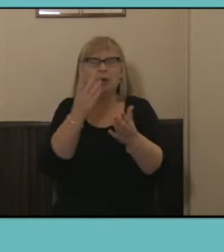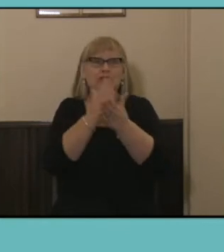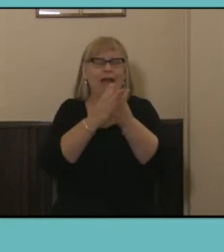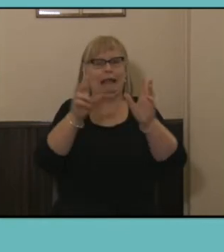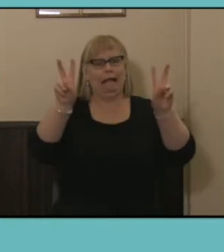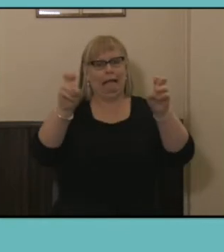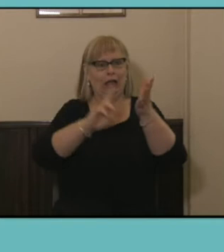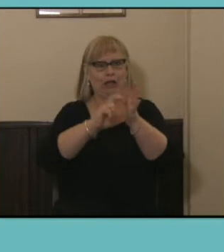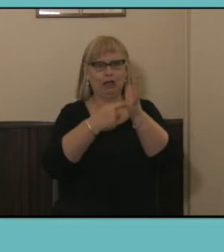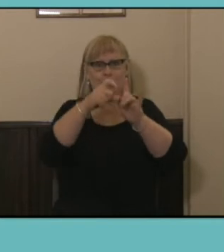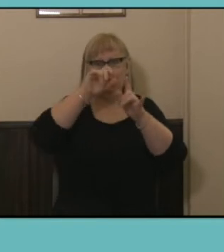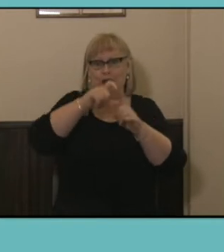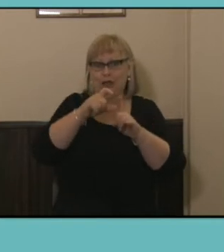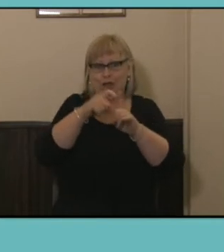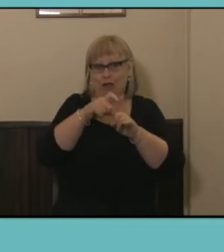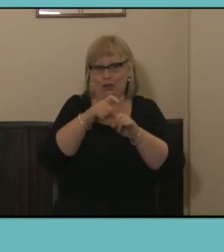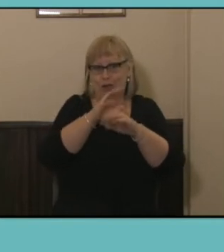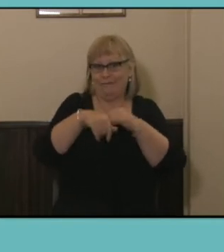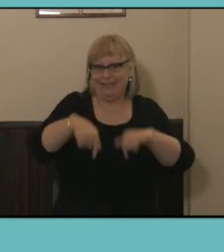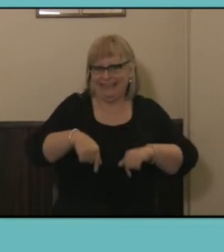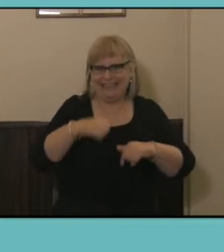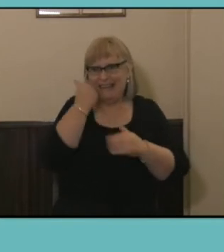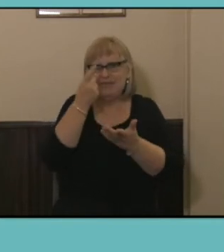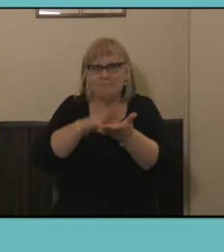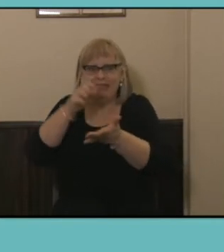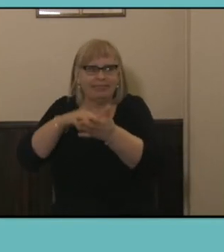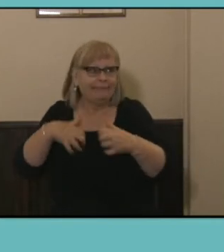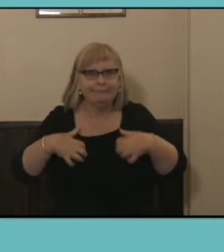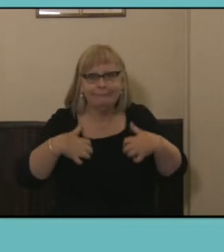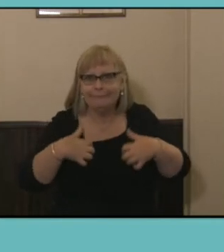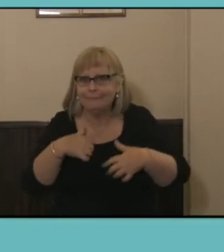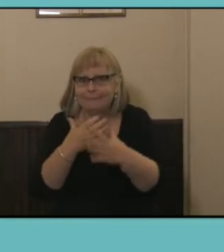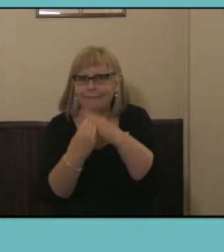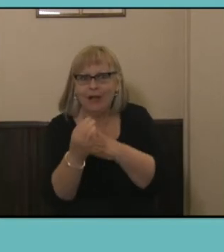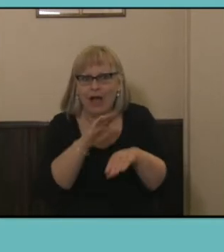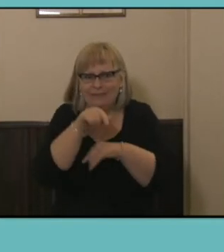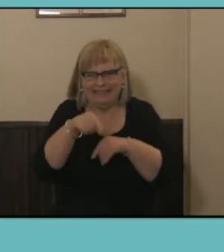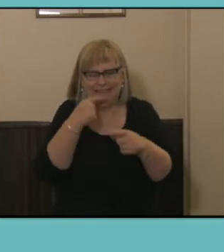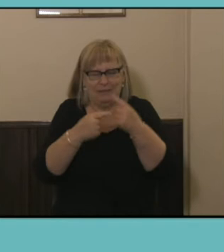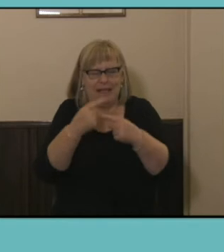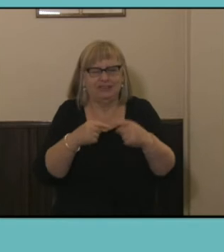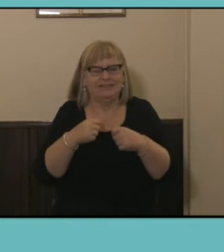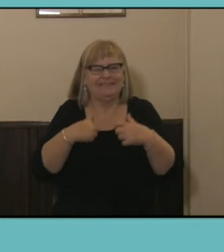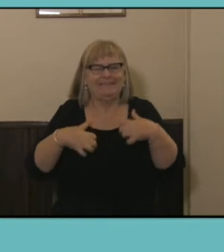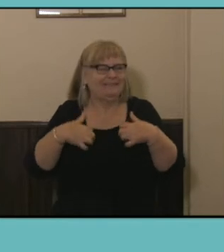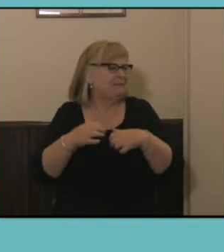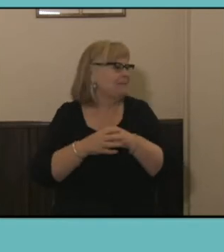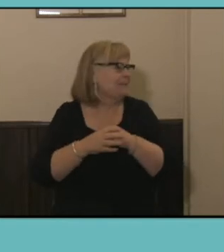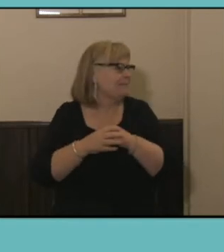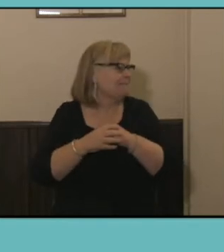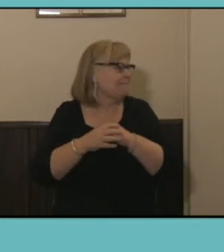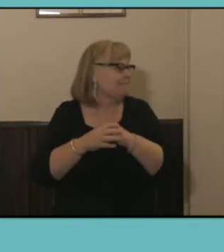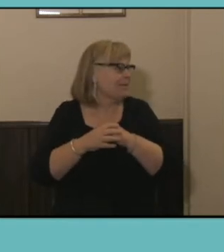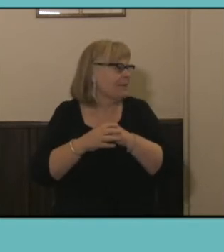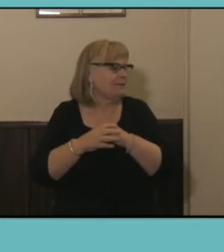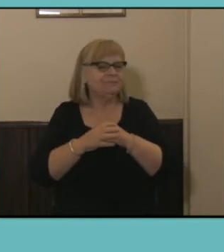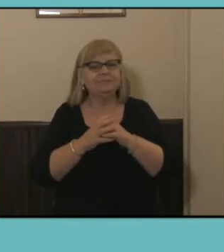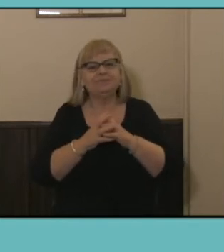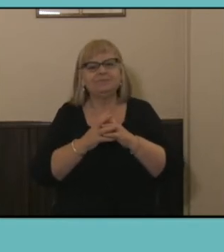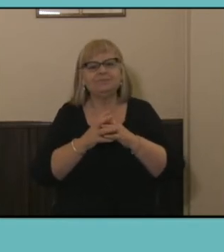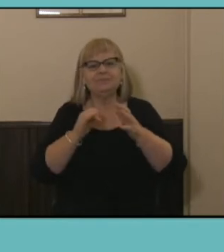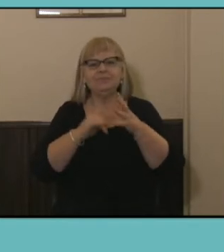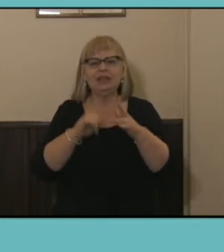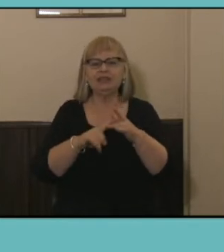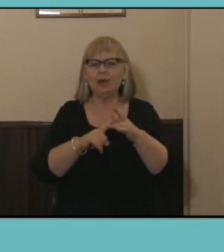Statistics every month of the year. Okay so what are the interesting topics in